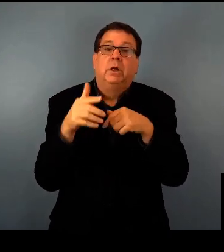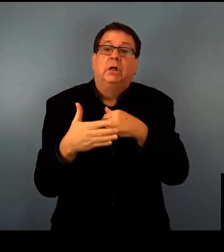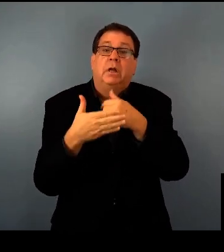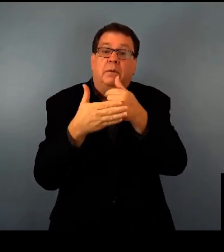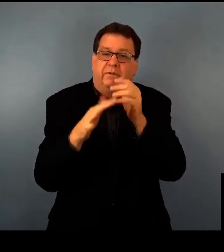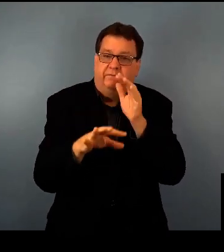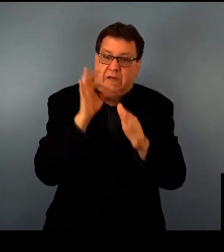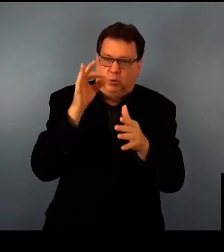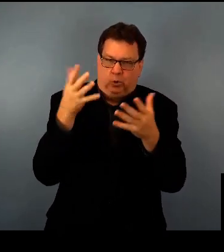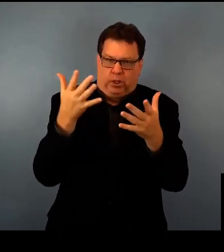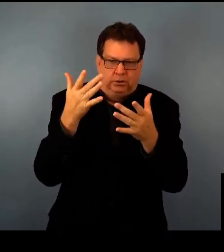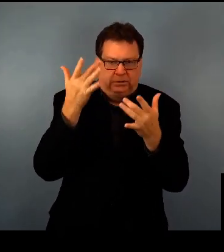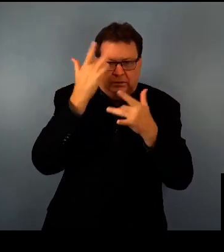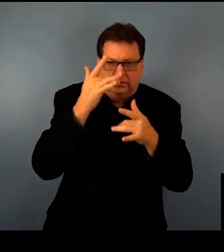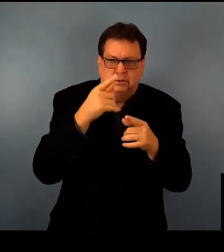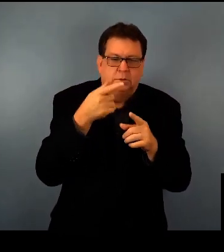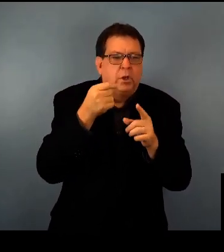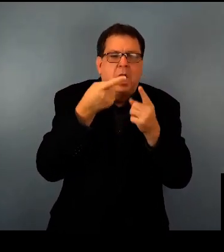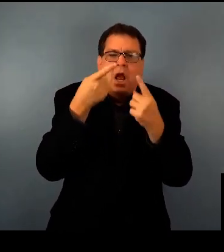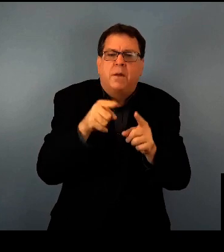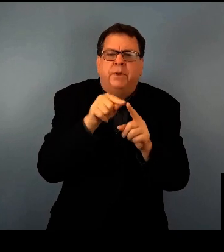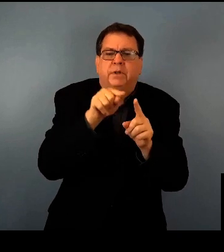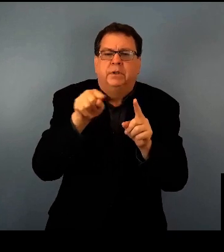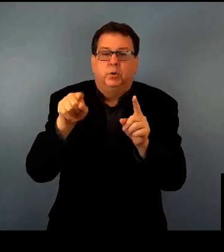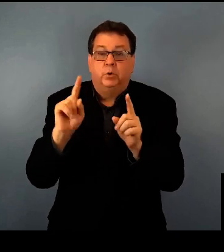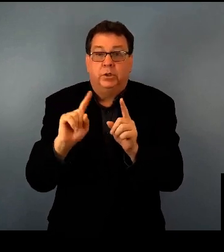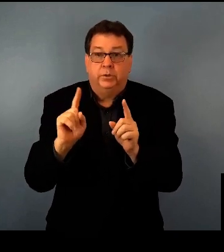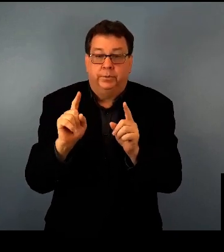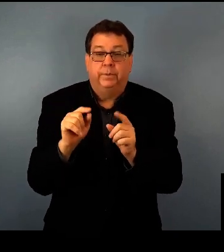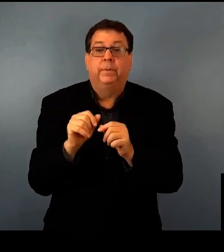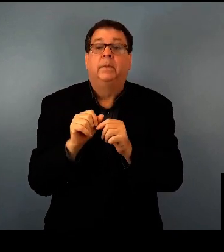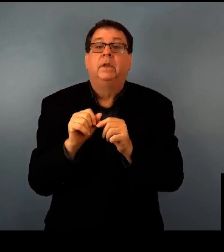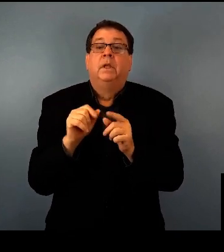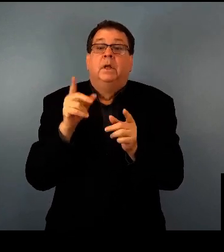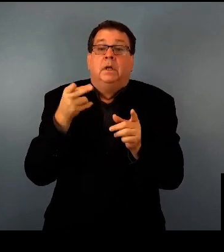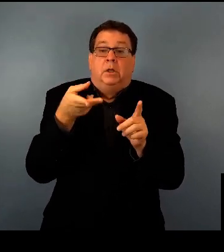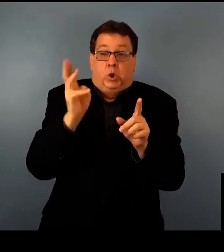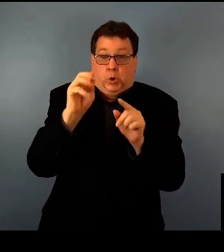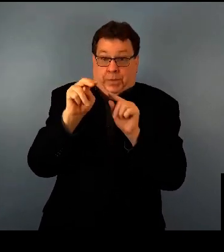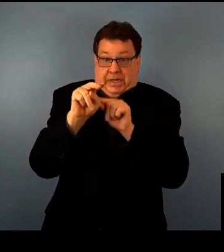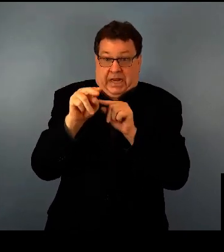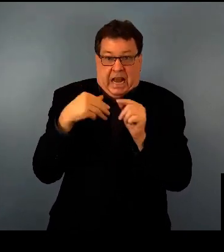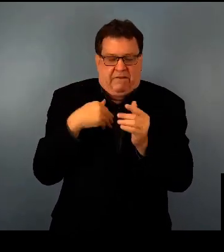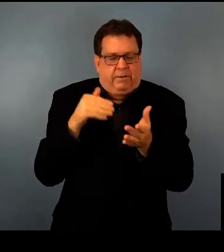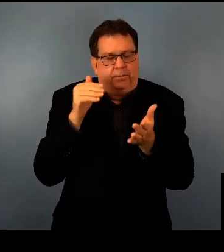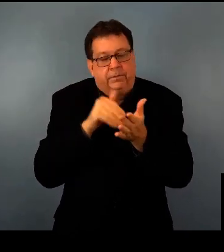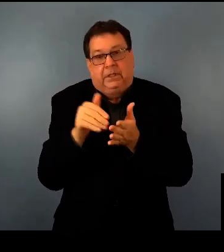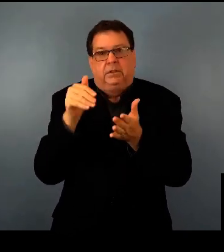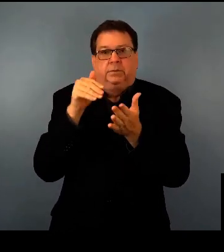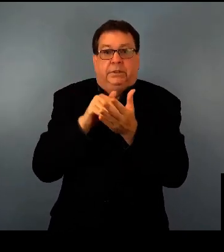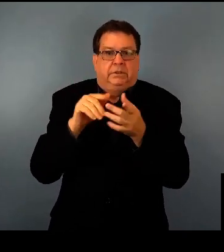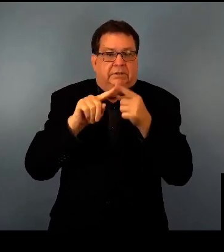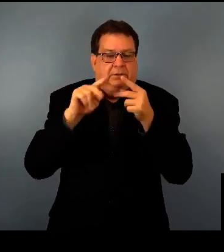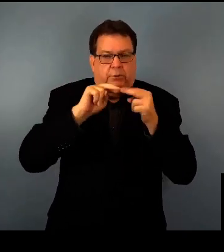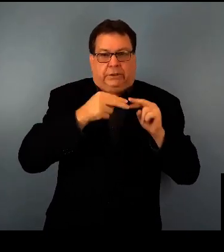that's designed to treat the genetic cause of a disease. Humans have tens of thousands of genes, each of which